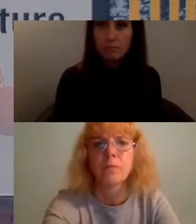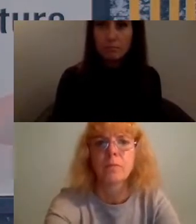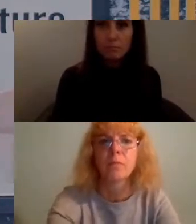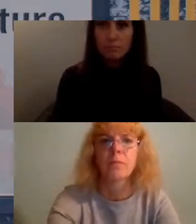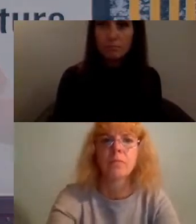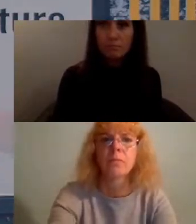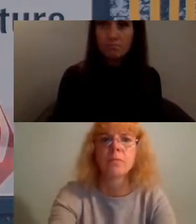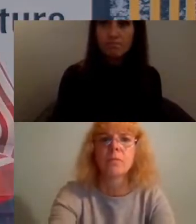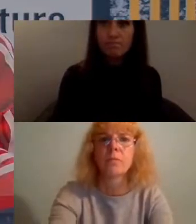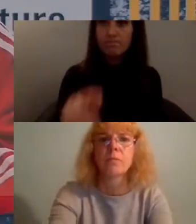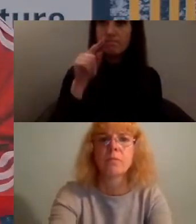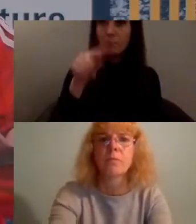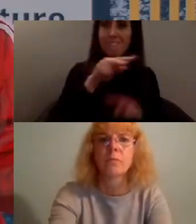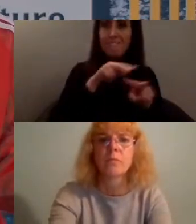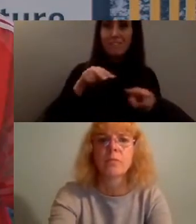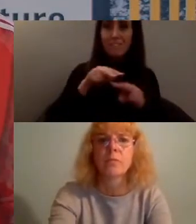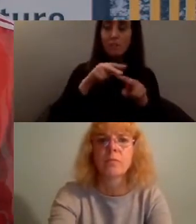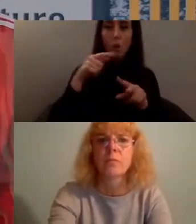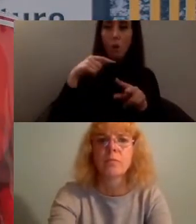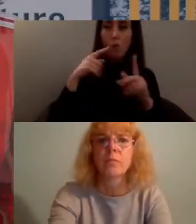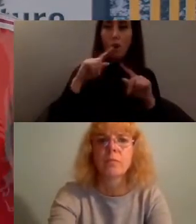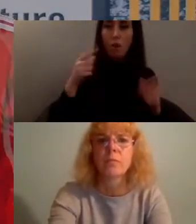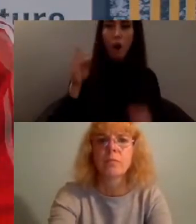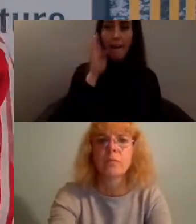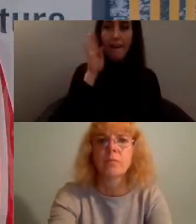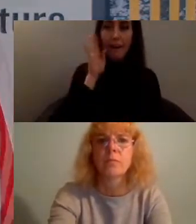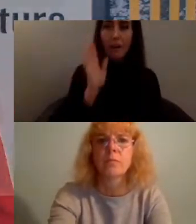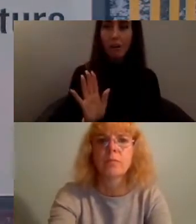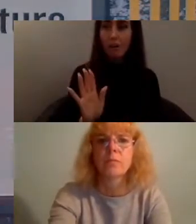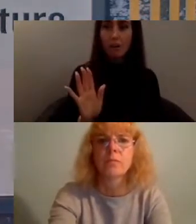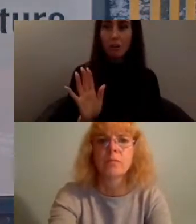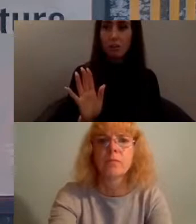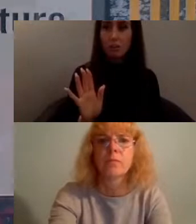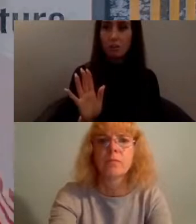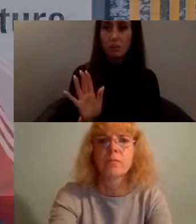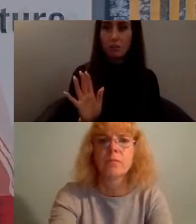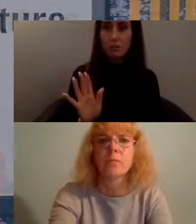might mean fate has other plans you may never return